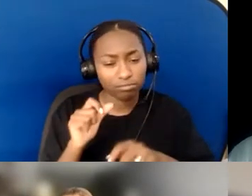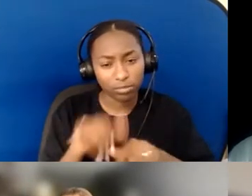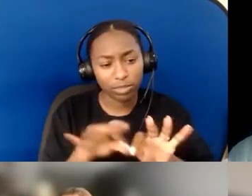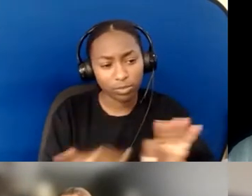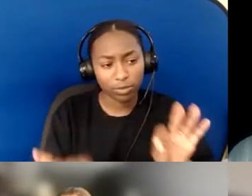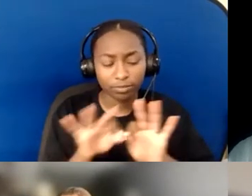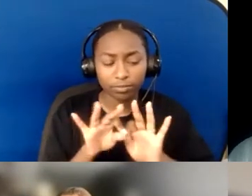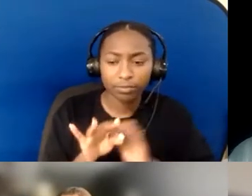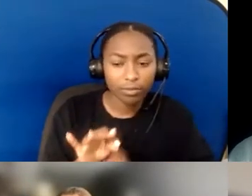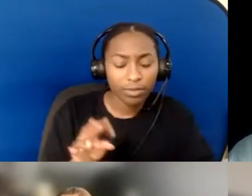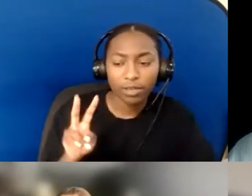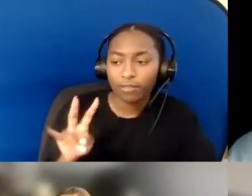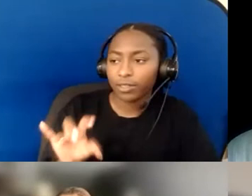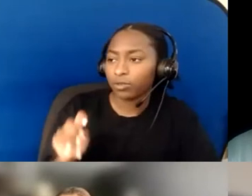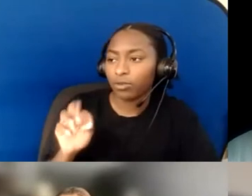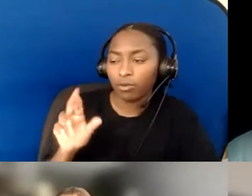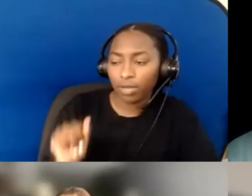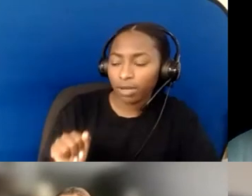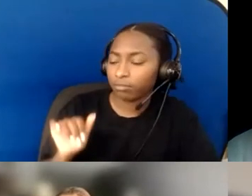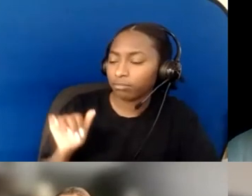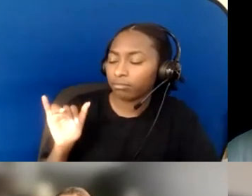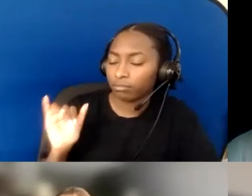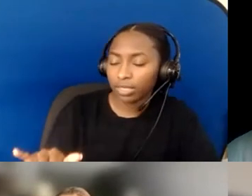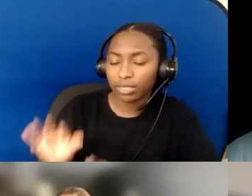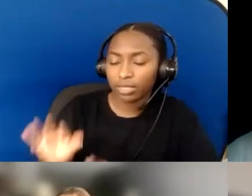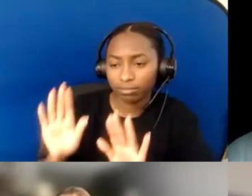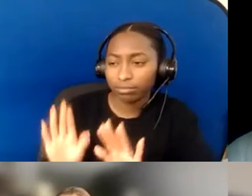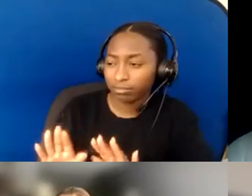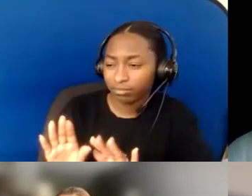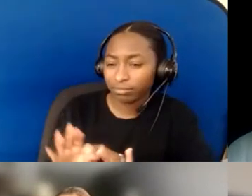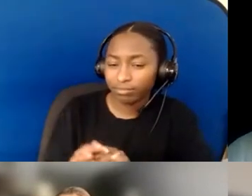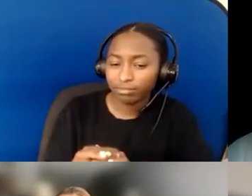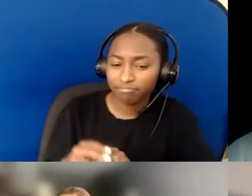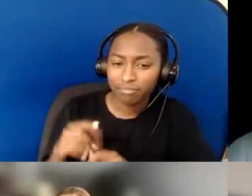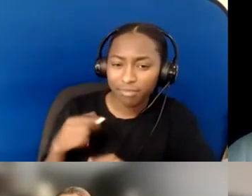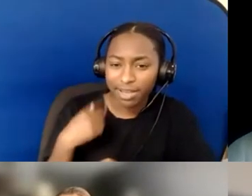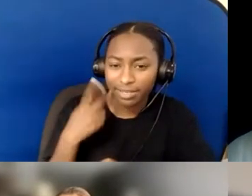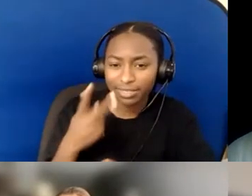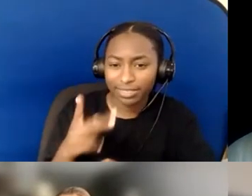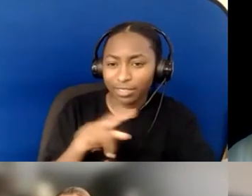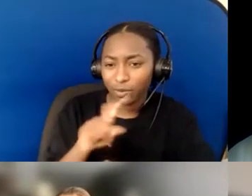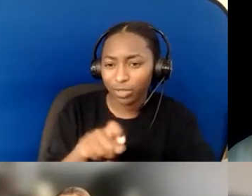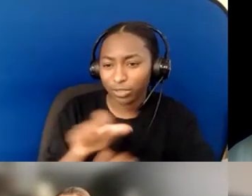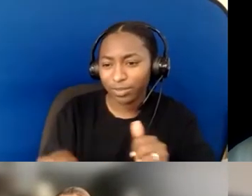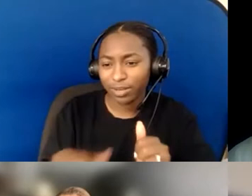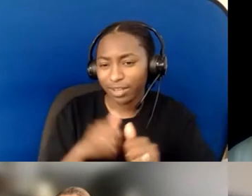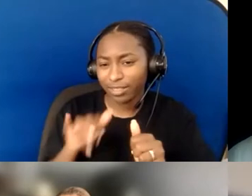I totally see and hear the question behind the question, so thank you for elevating that.